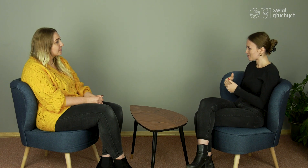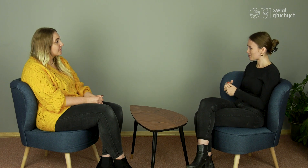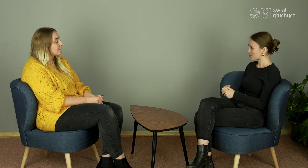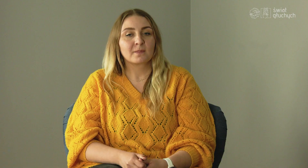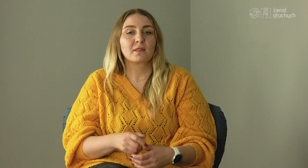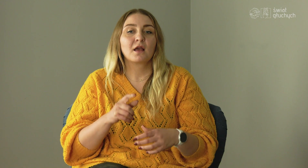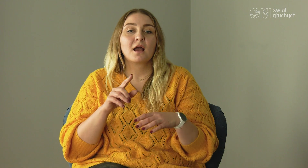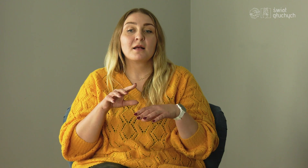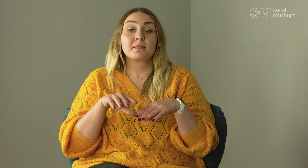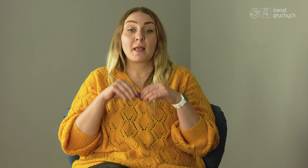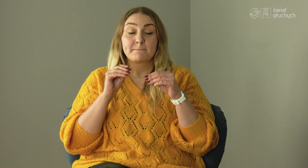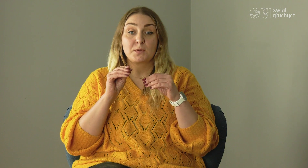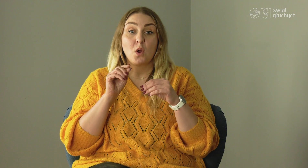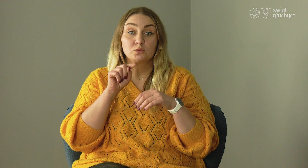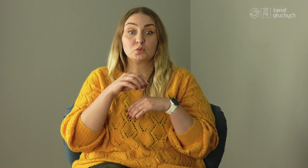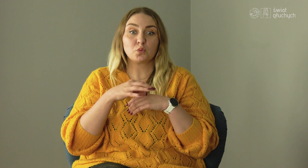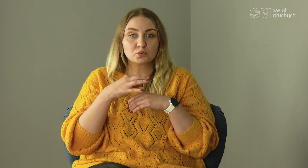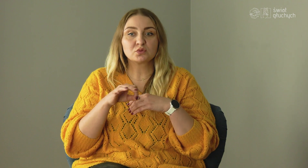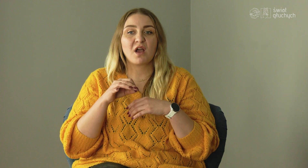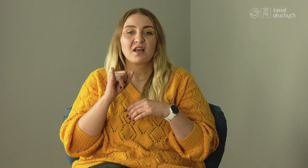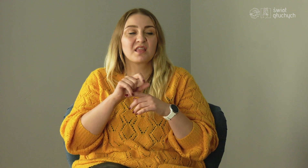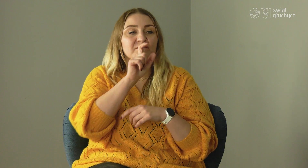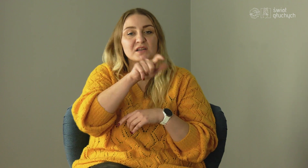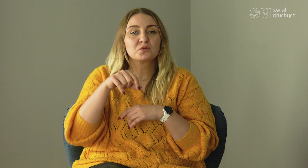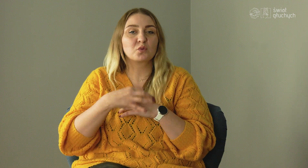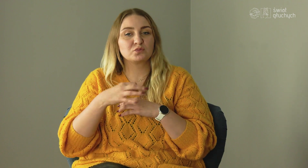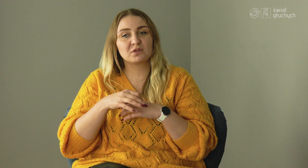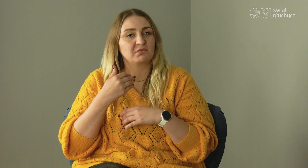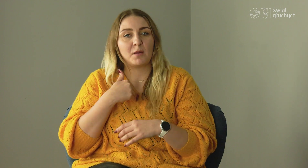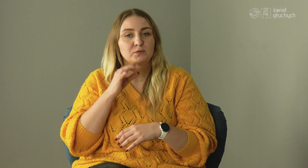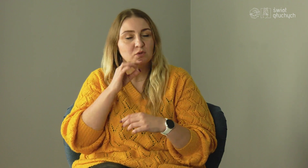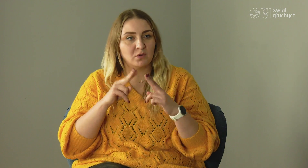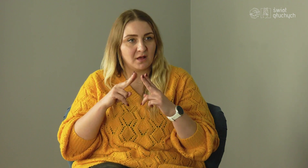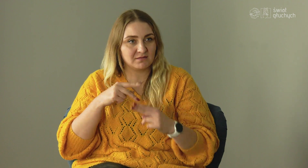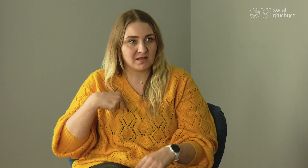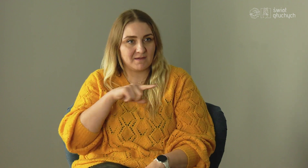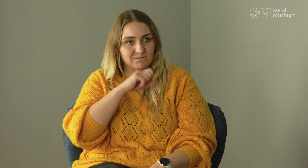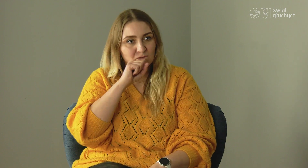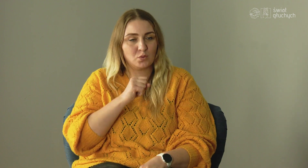In the beginning, my contact with other students was very limited,